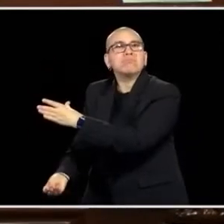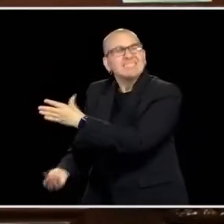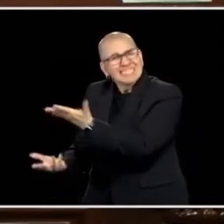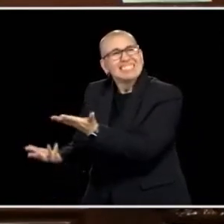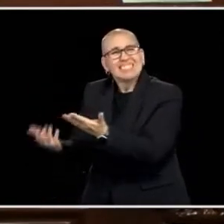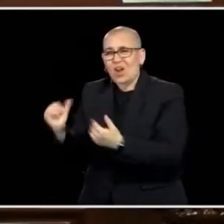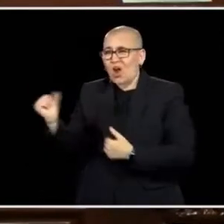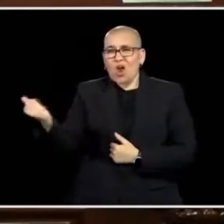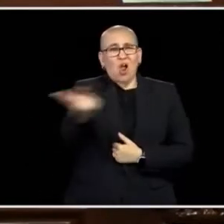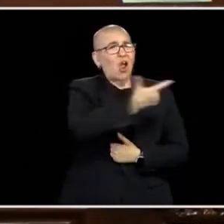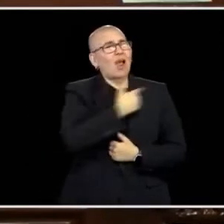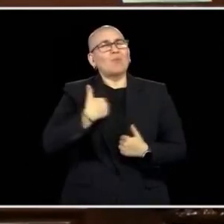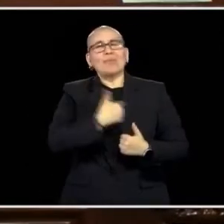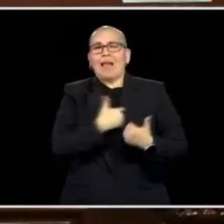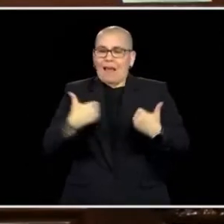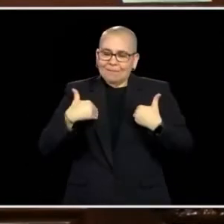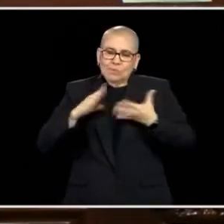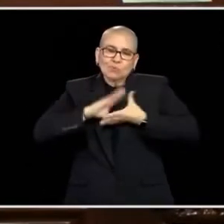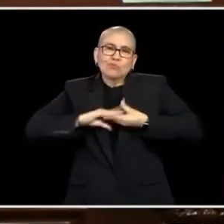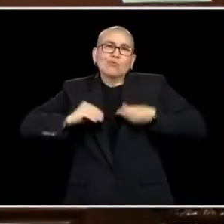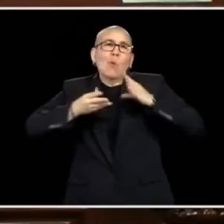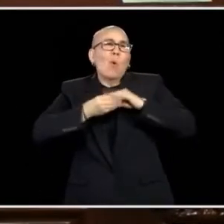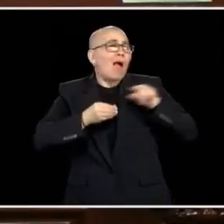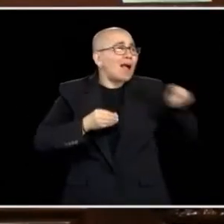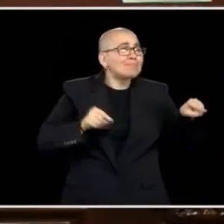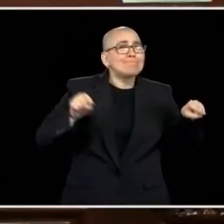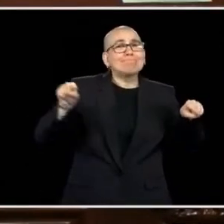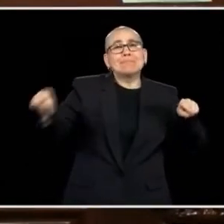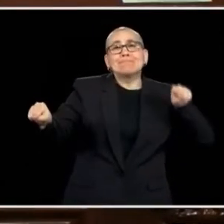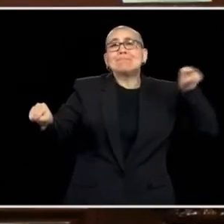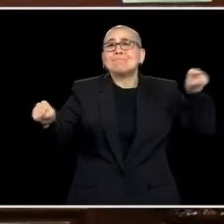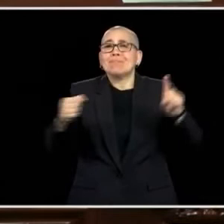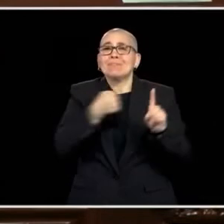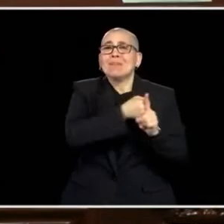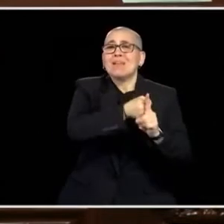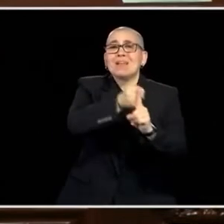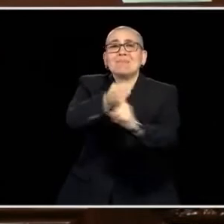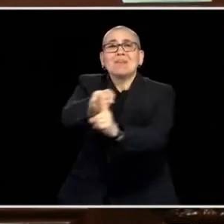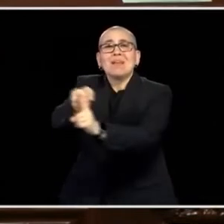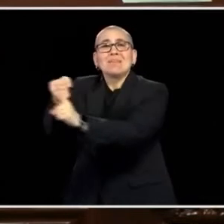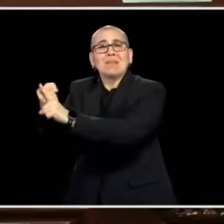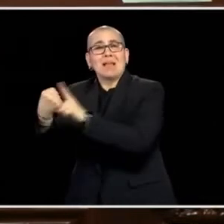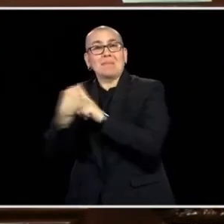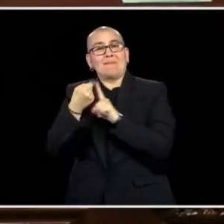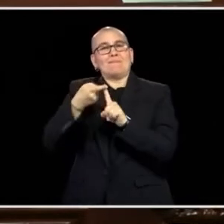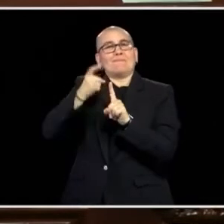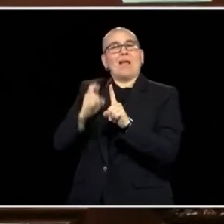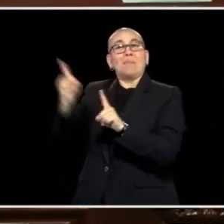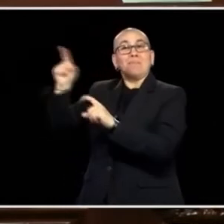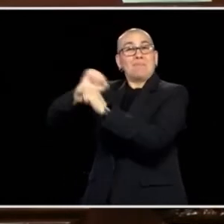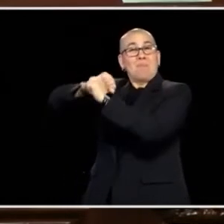MEMBER, ALL OF US HAVE STORIES, ALL OF US HAVE THE IMPACTS OF THIS AND I KNOW